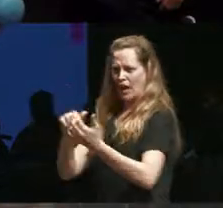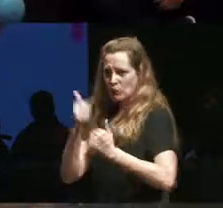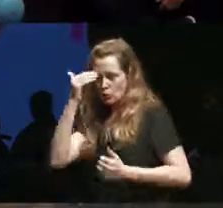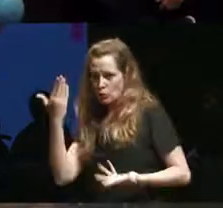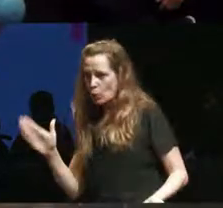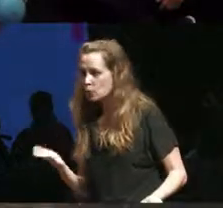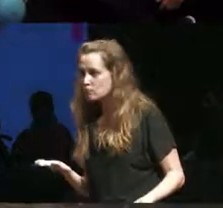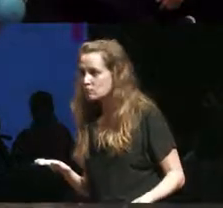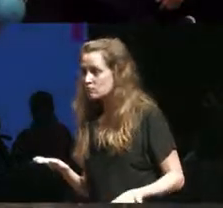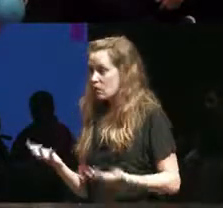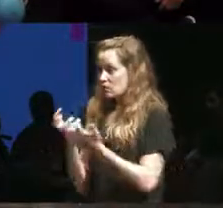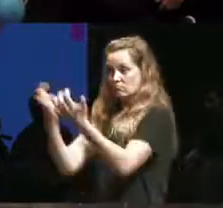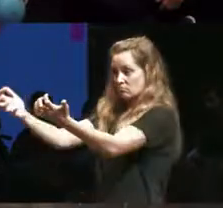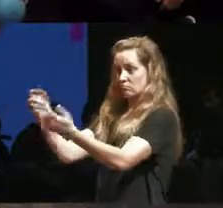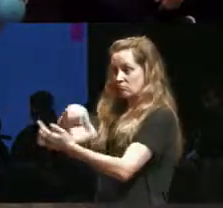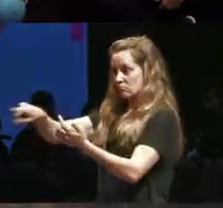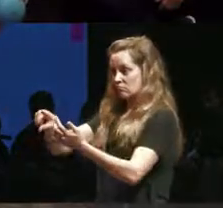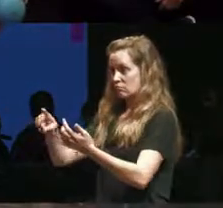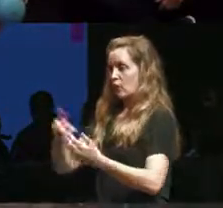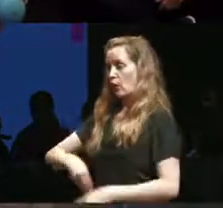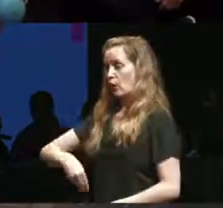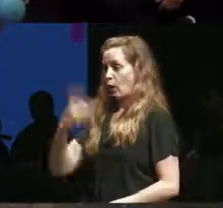thinking that the mainstream audience is white settlers how do you know that like